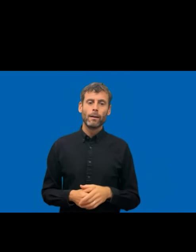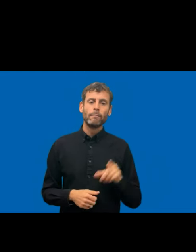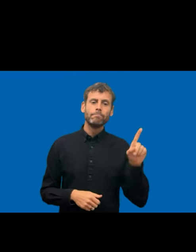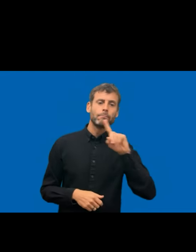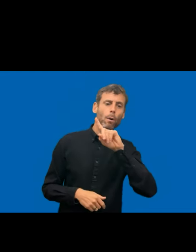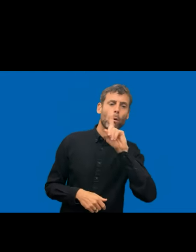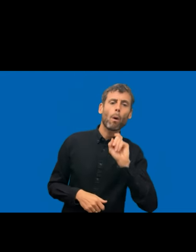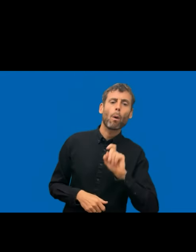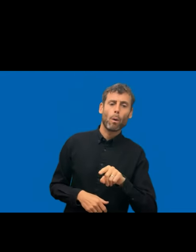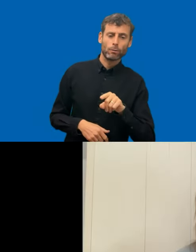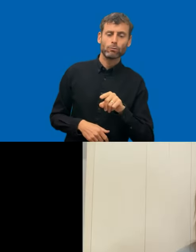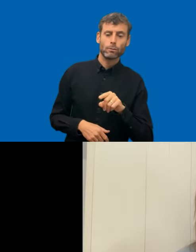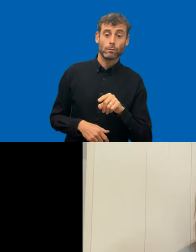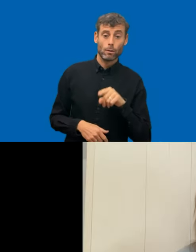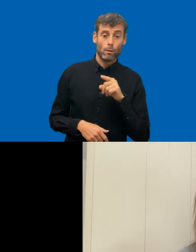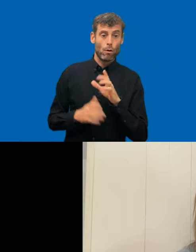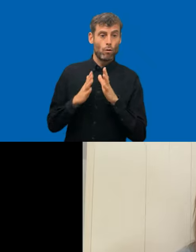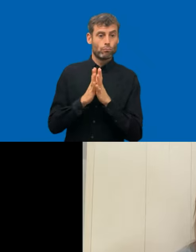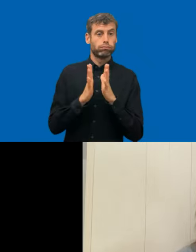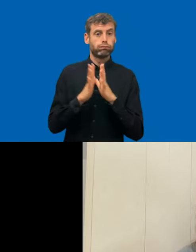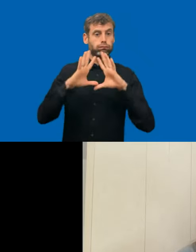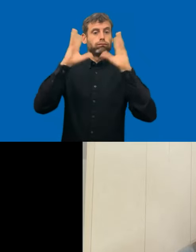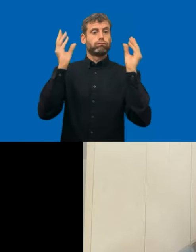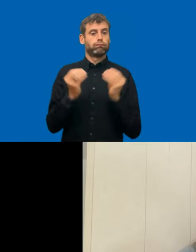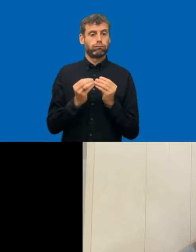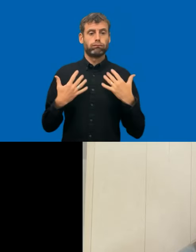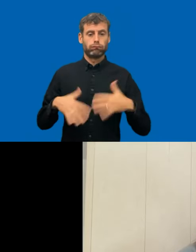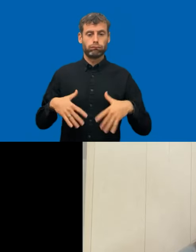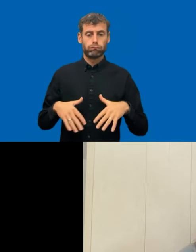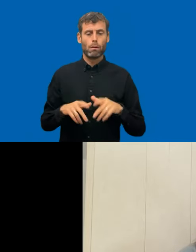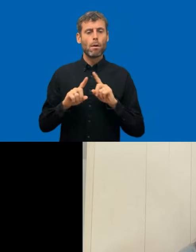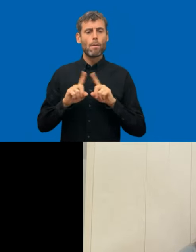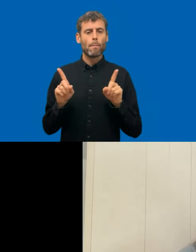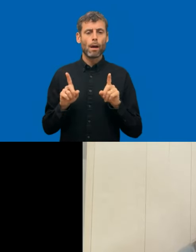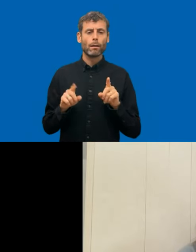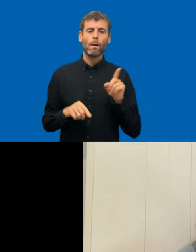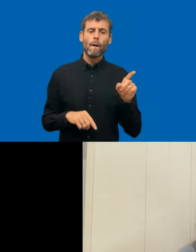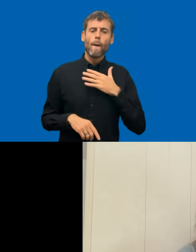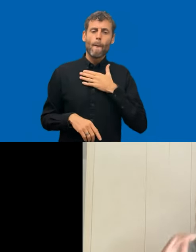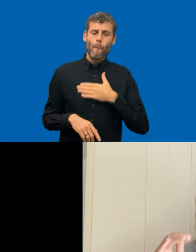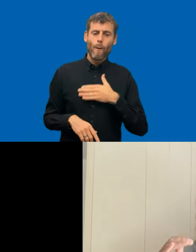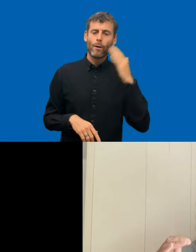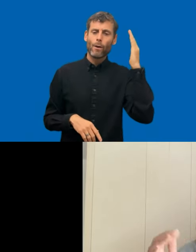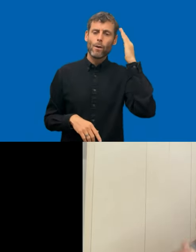That was very comprehensive, but I think it may be interesting to hear about the differences between